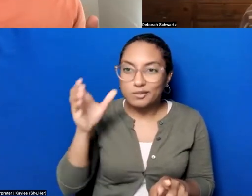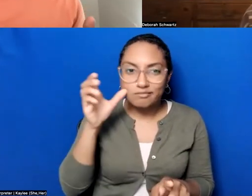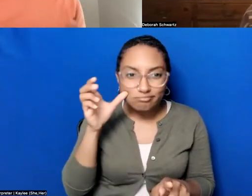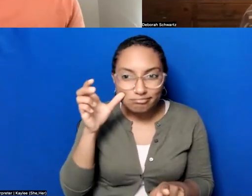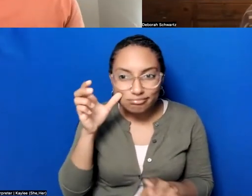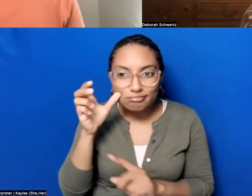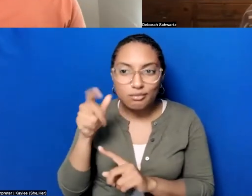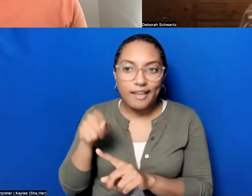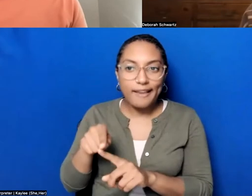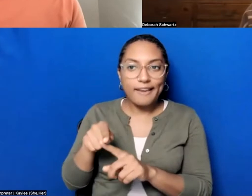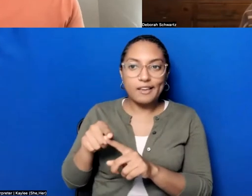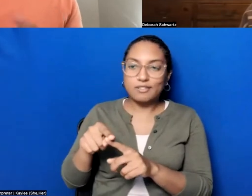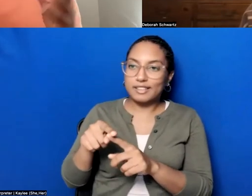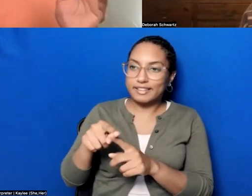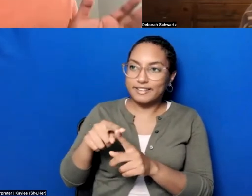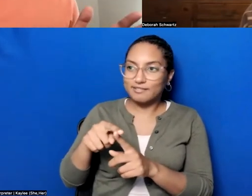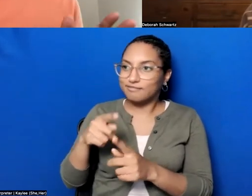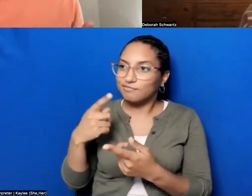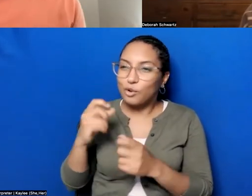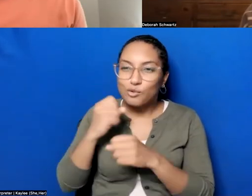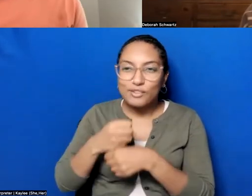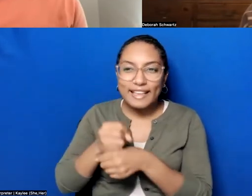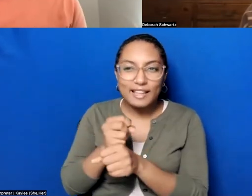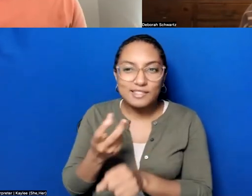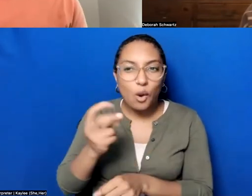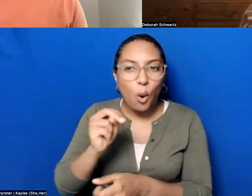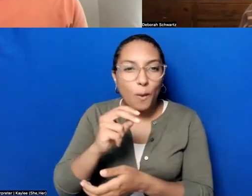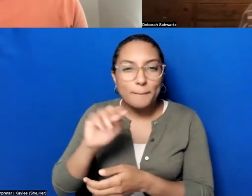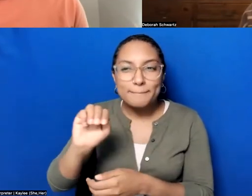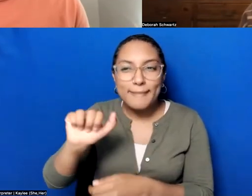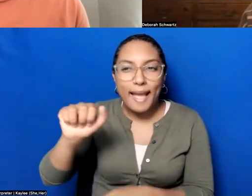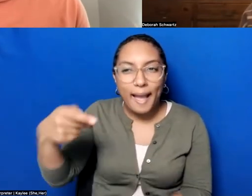right? And I said this is counter-hegemonic geography" and she was like "What?"